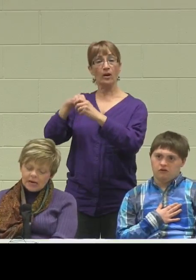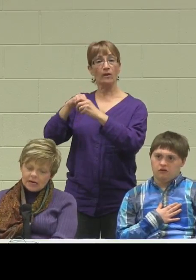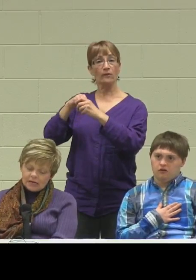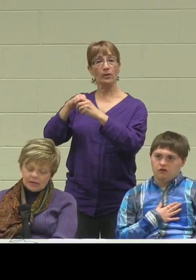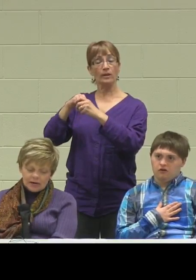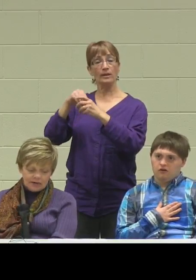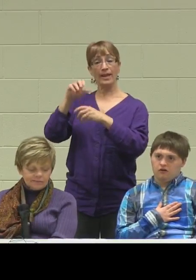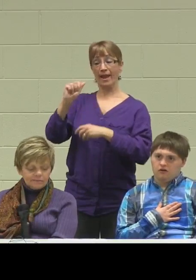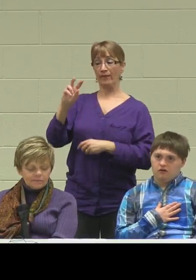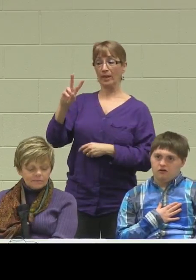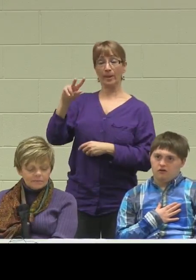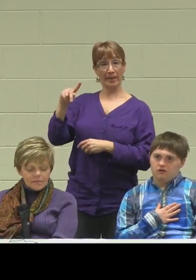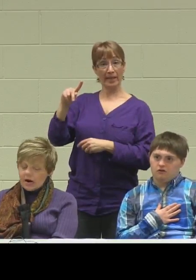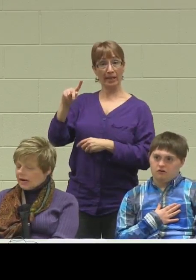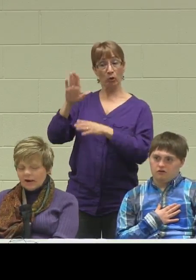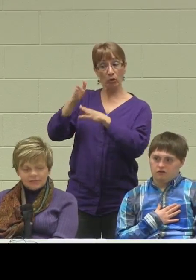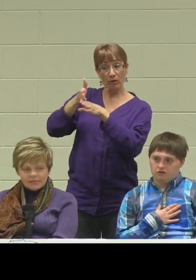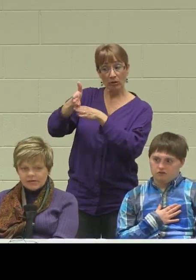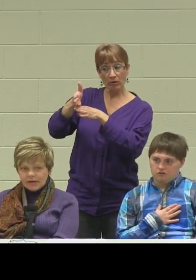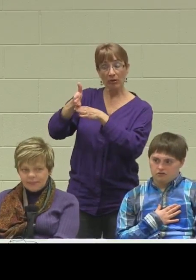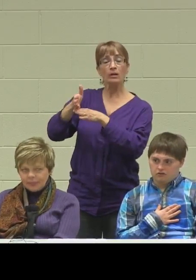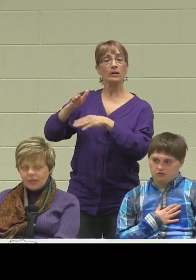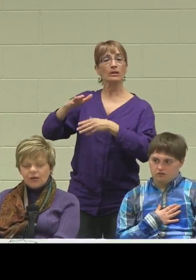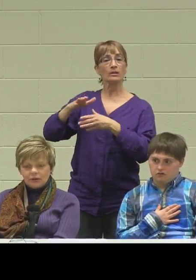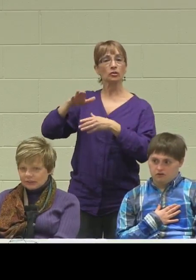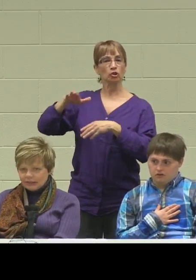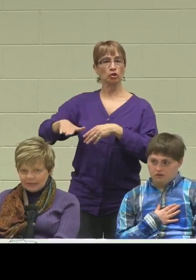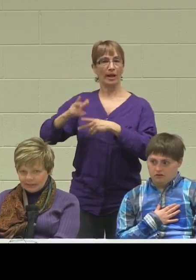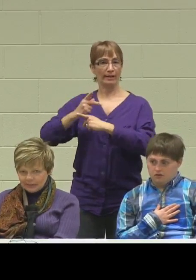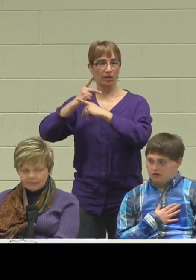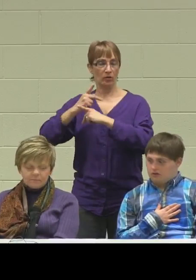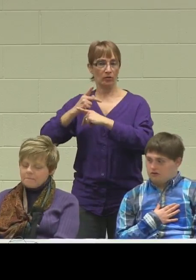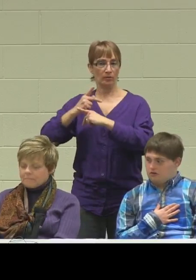and I have to say in her scenario,